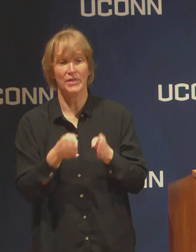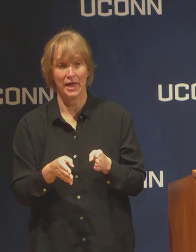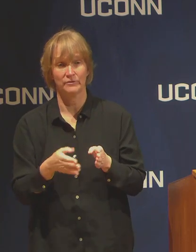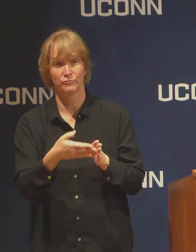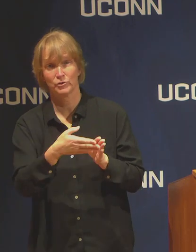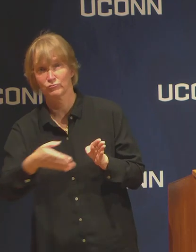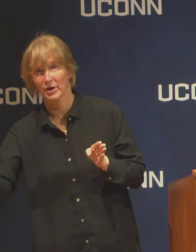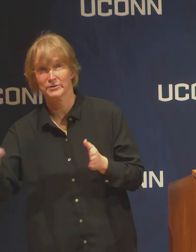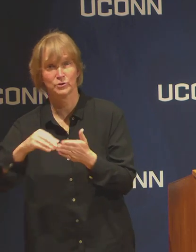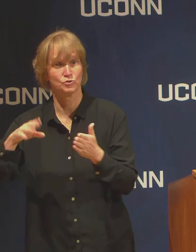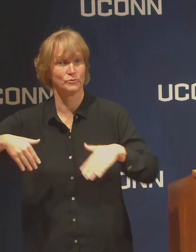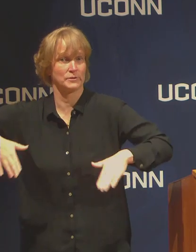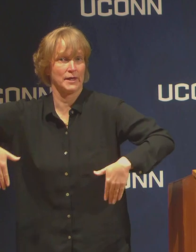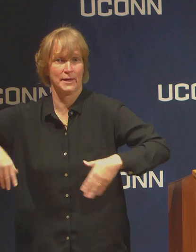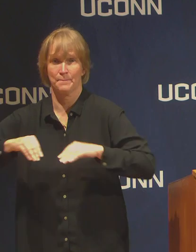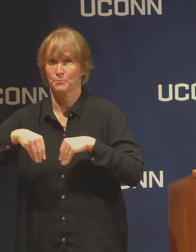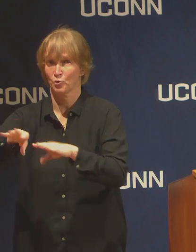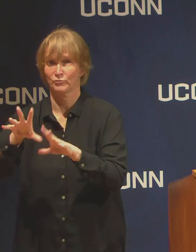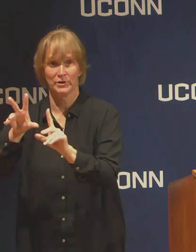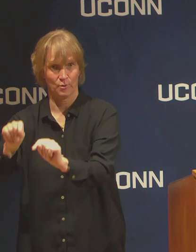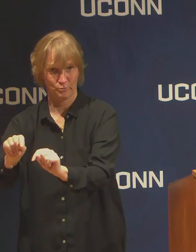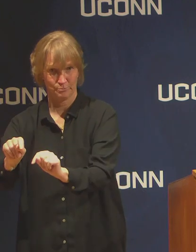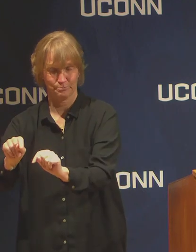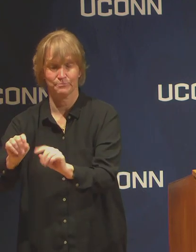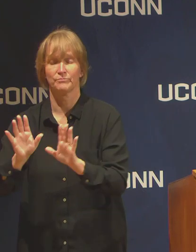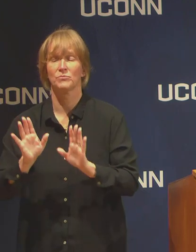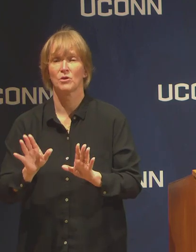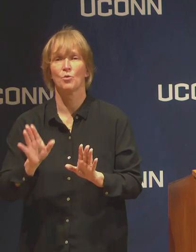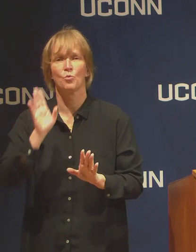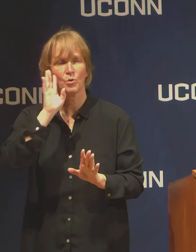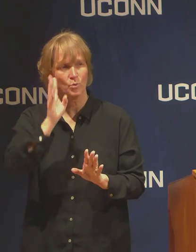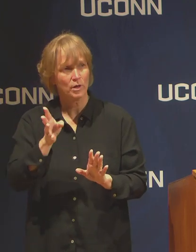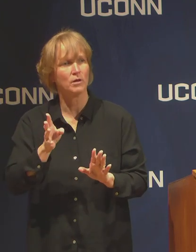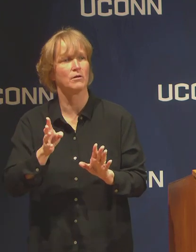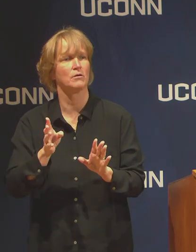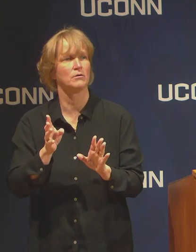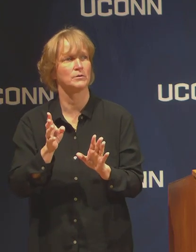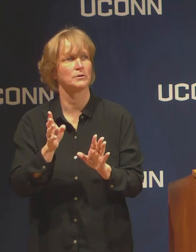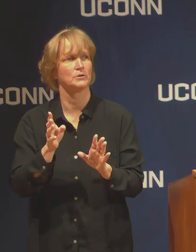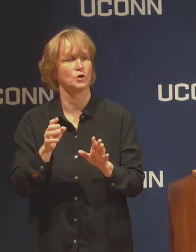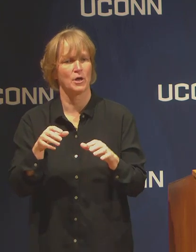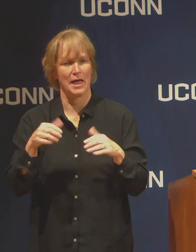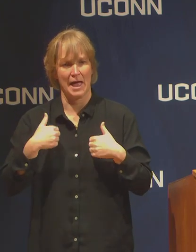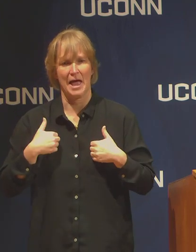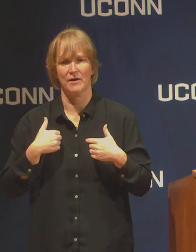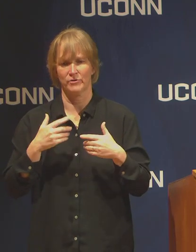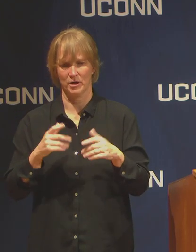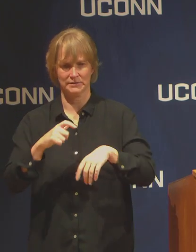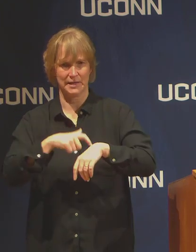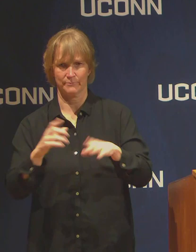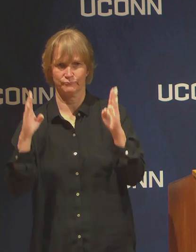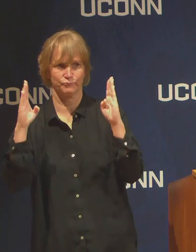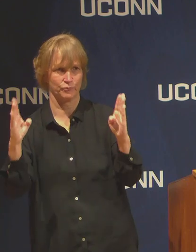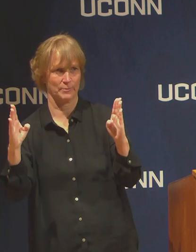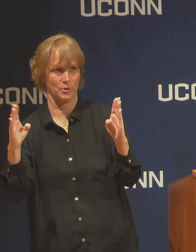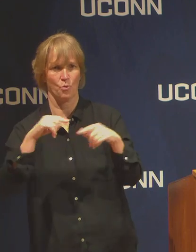who have not moved out, we will be creating what will be a protracted move out period. So when you came to campus,